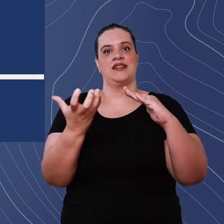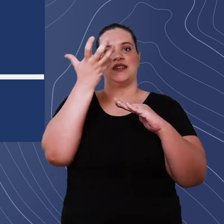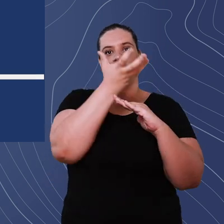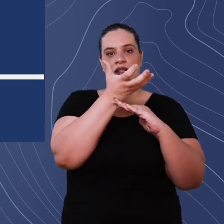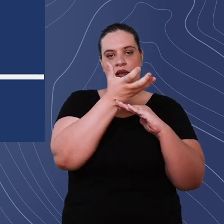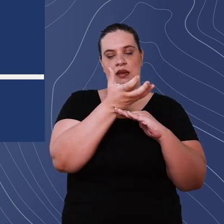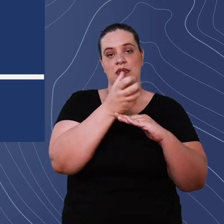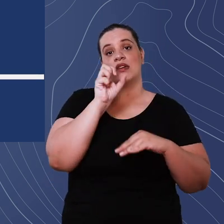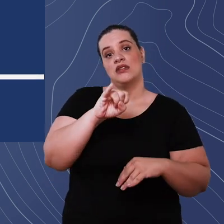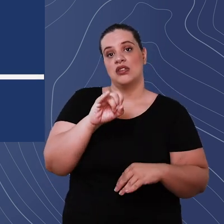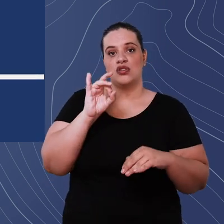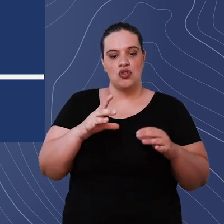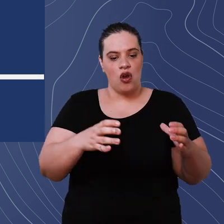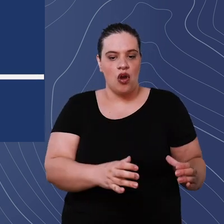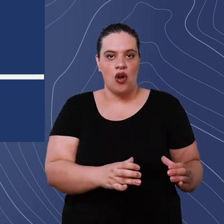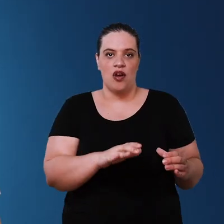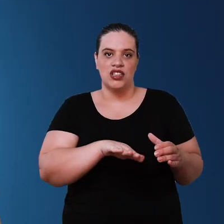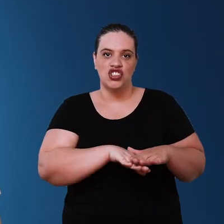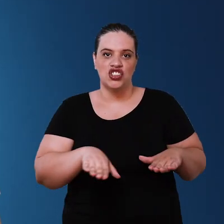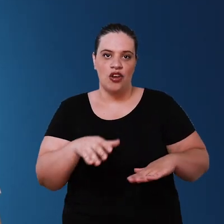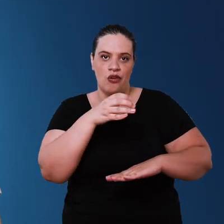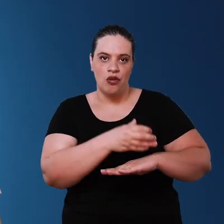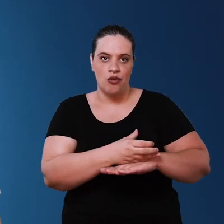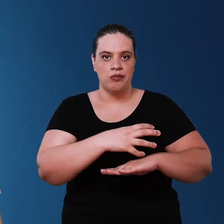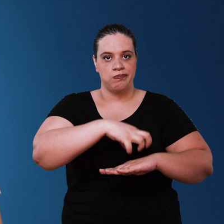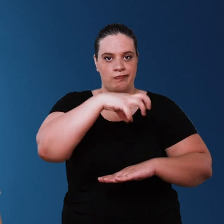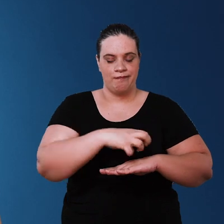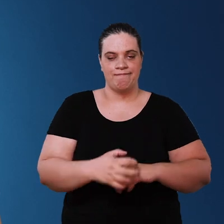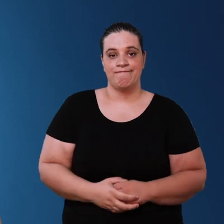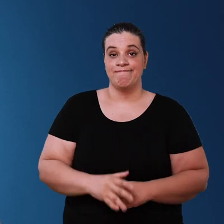case we only have one cistern , the disadvantage is that if there is no energy,